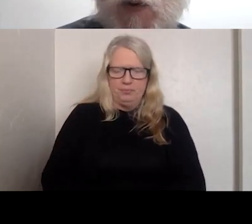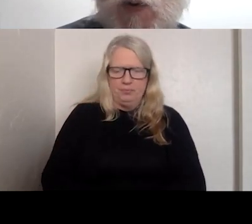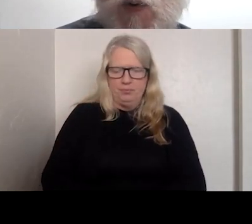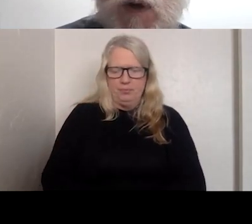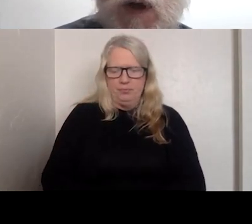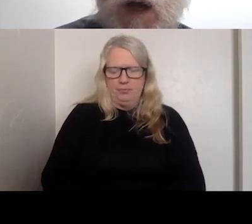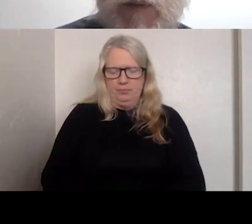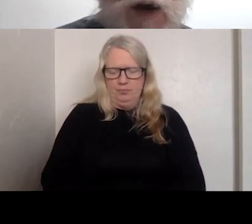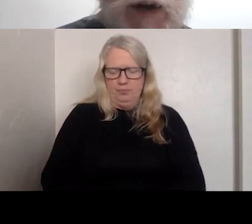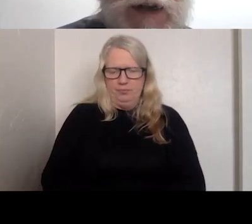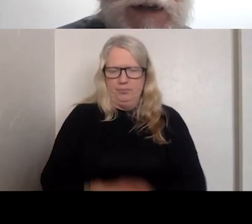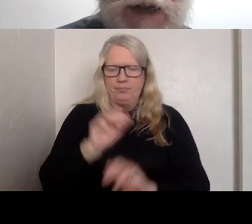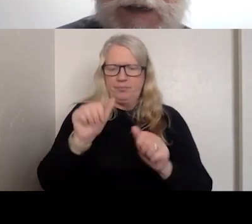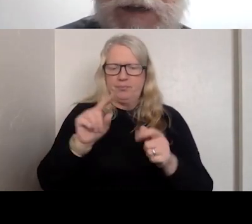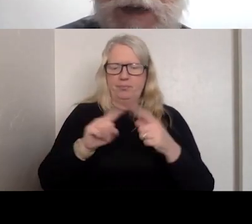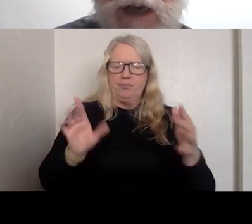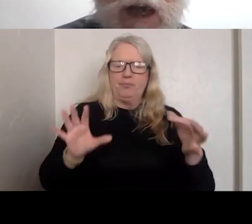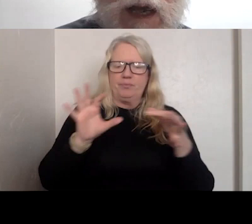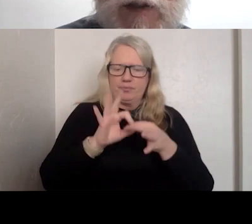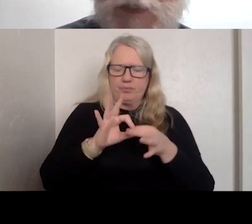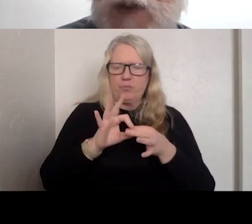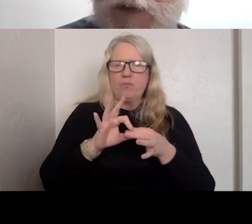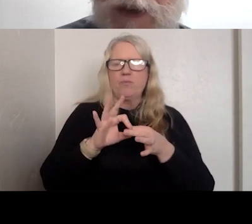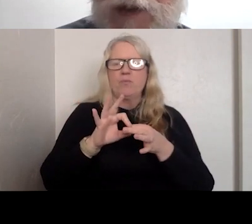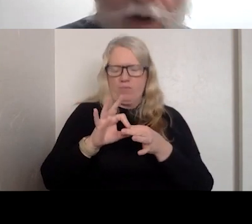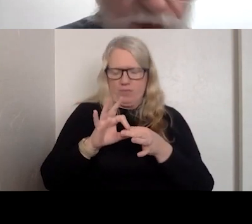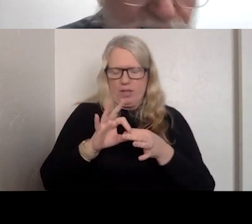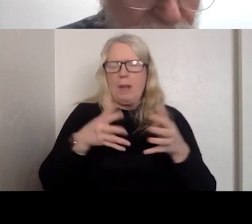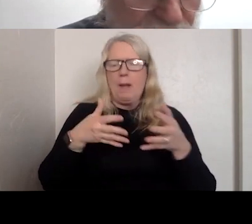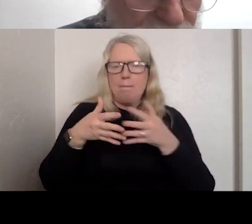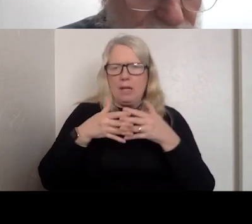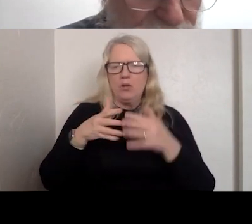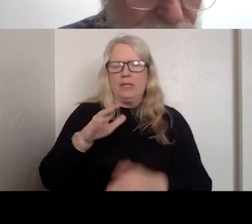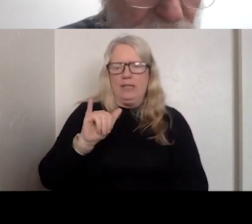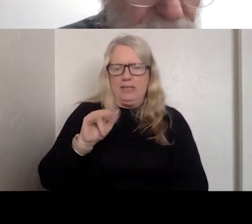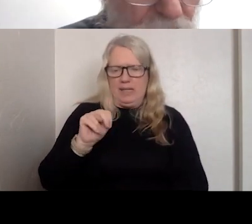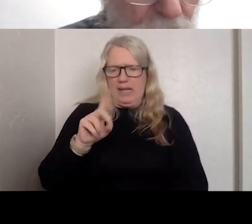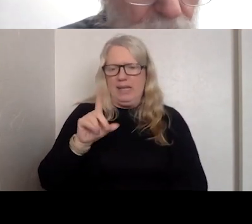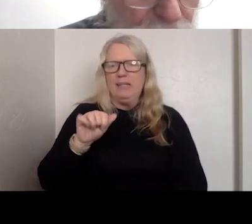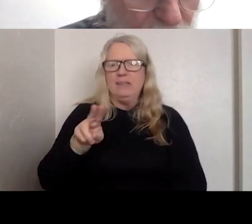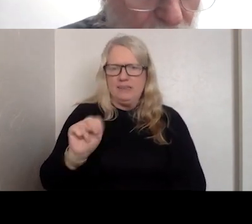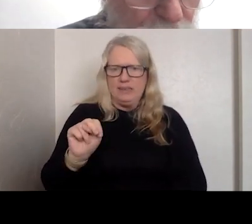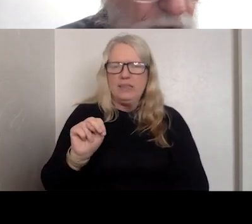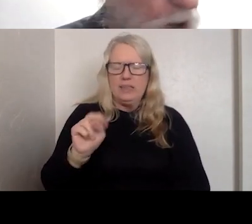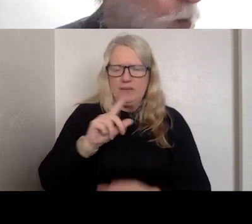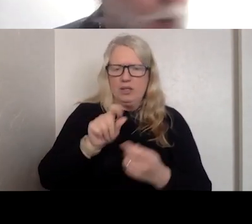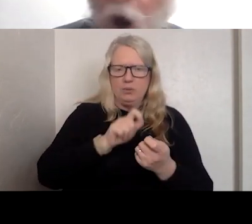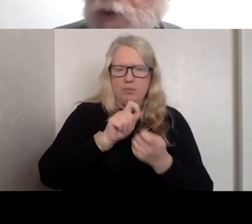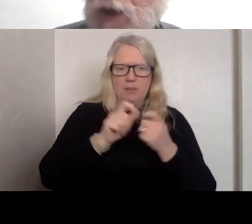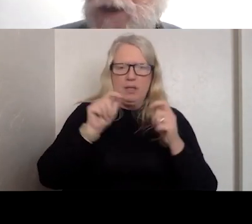TO AMERICAN INDIAN SPECIFIC SERVICES IN THE STATE OF WASHINGTON.